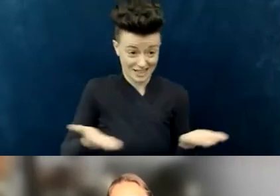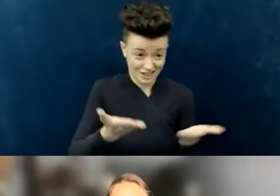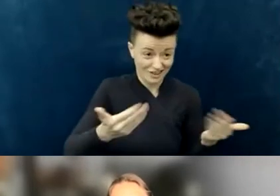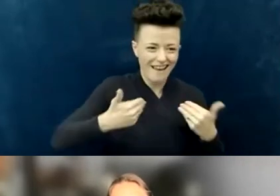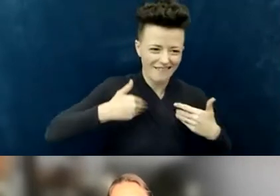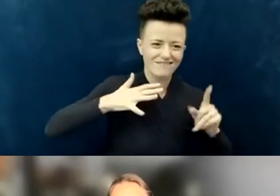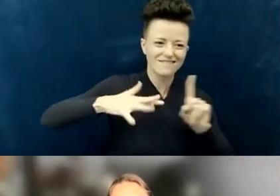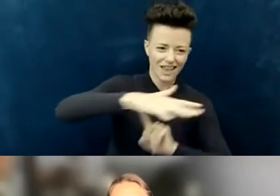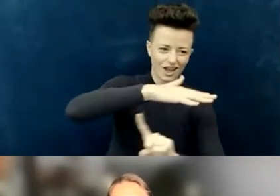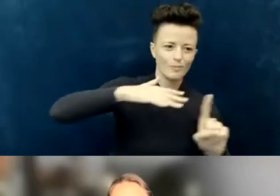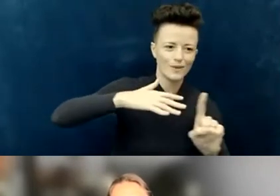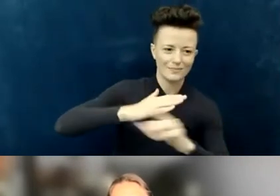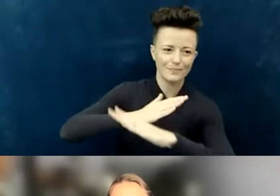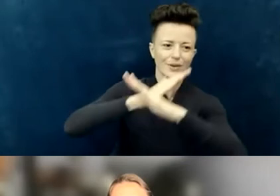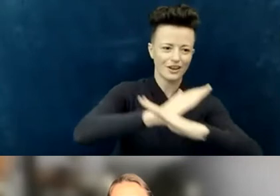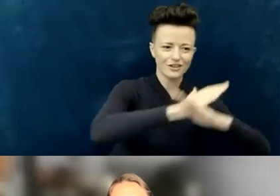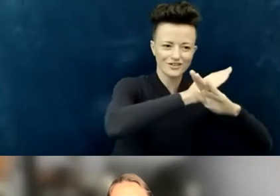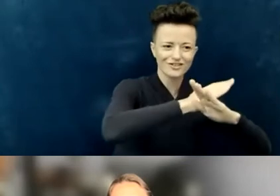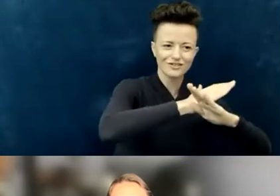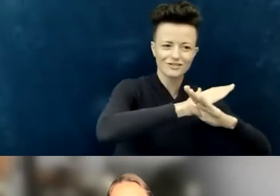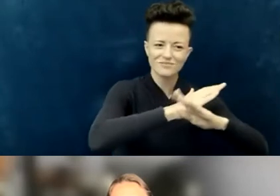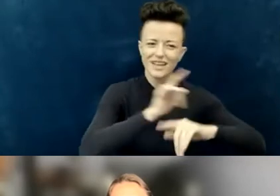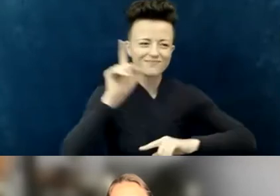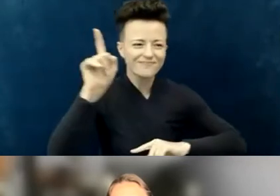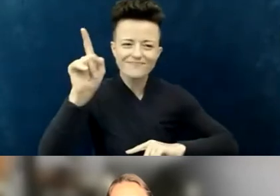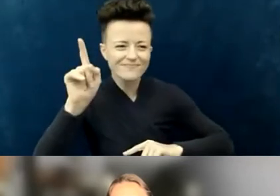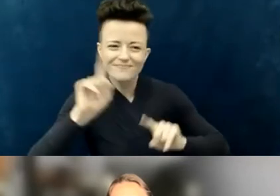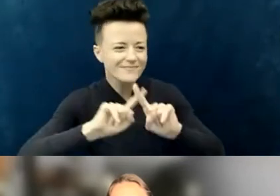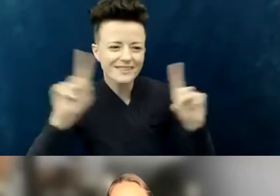I see myself on the other side